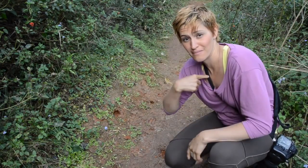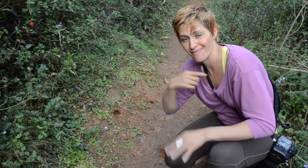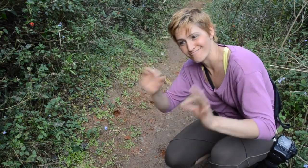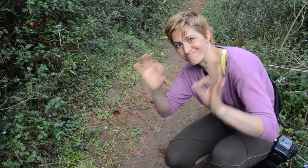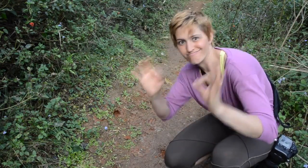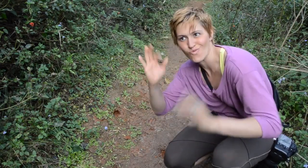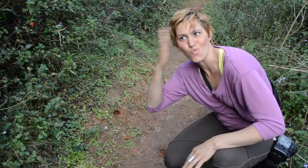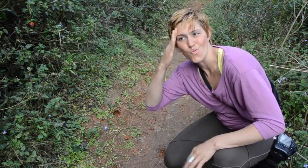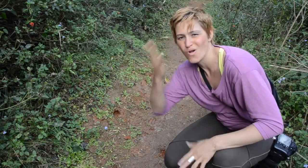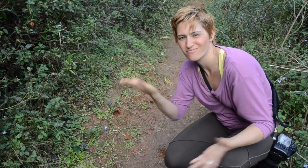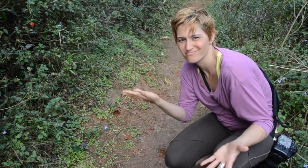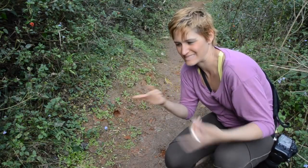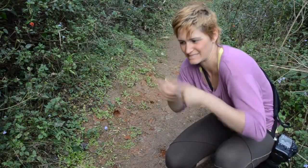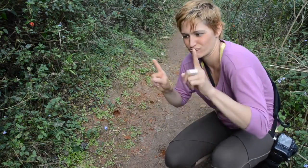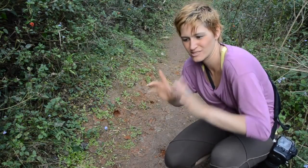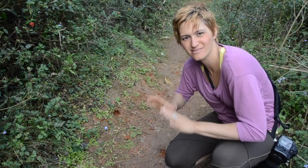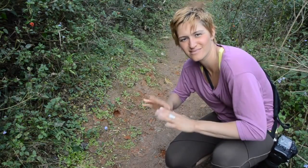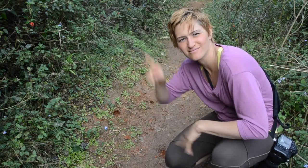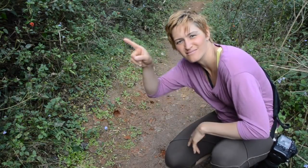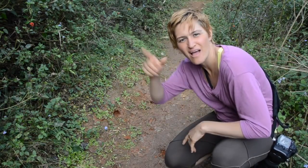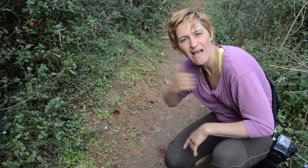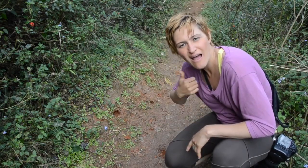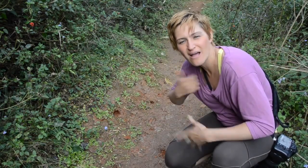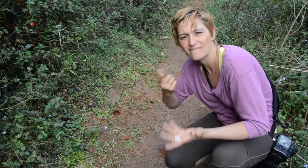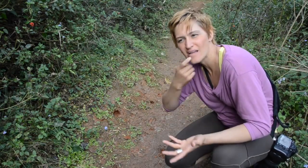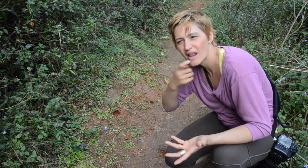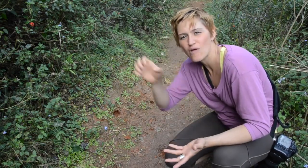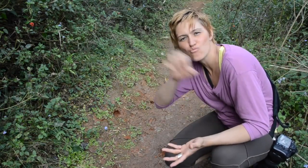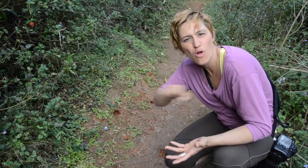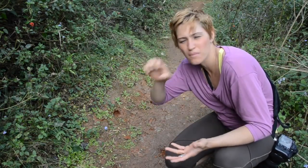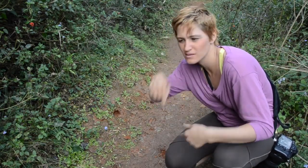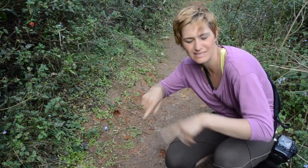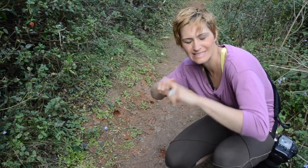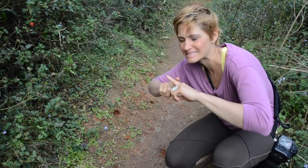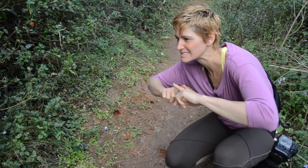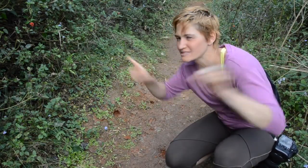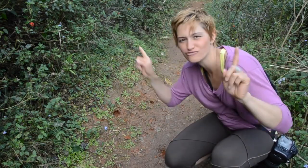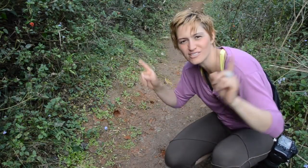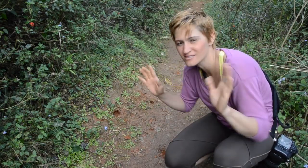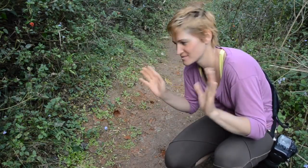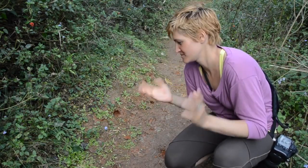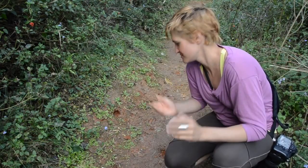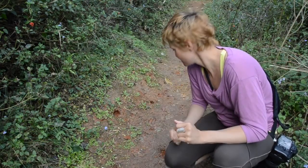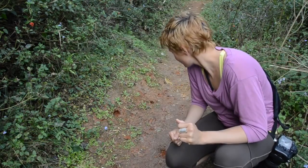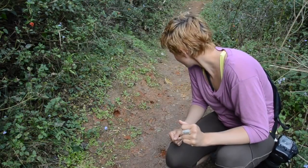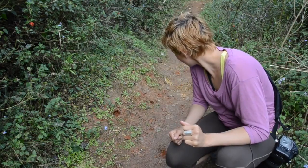don’t have the knowledge to identify which animal they came from. In Canada, Finland and Europe, it is quite easy to identify but it is different here.